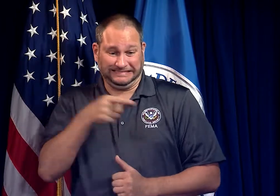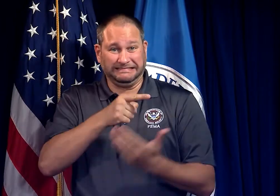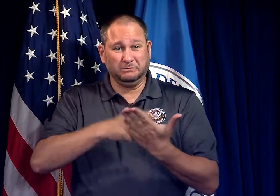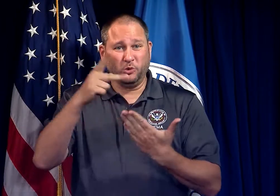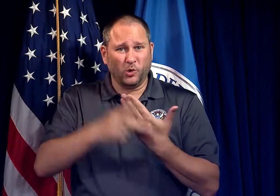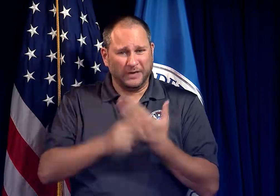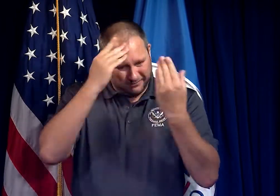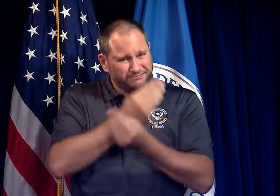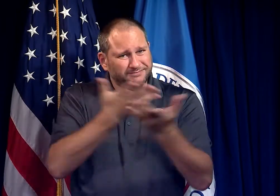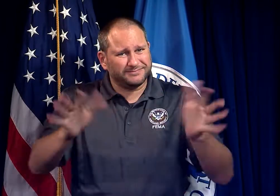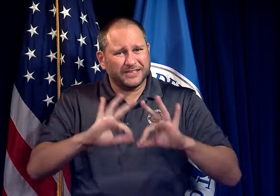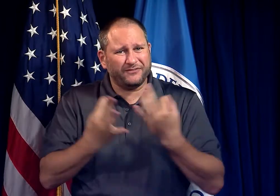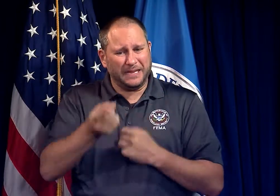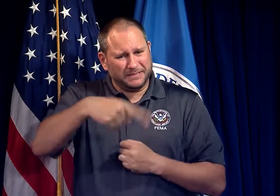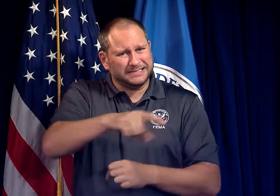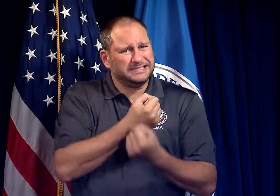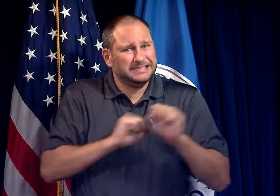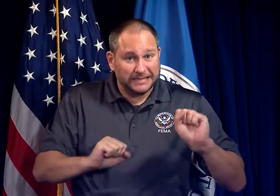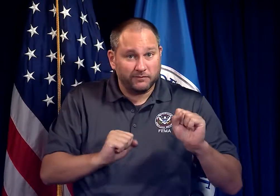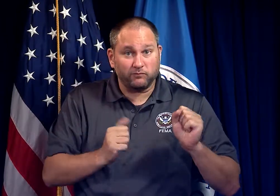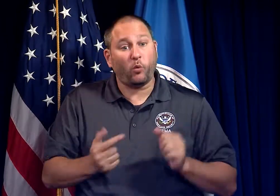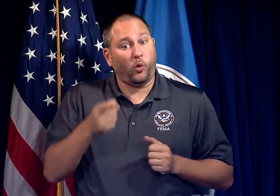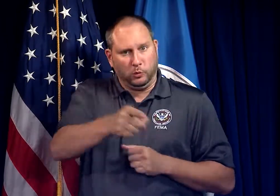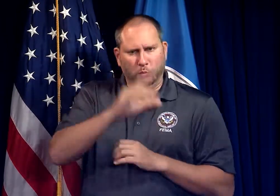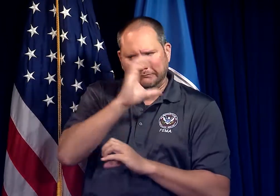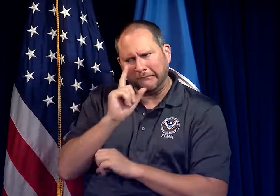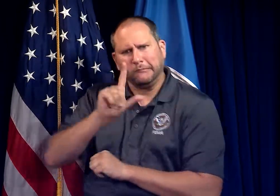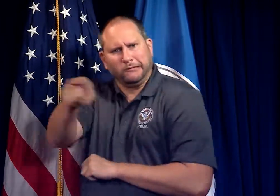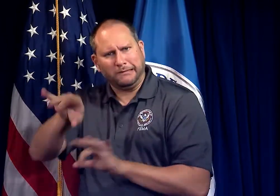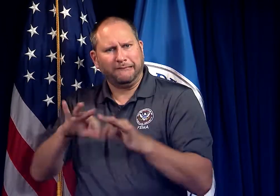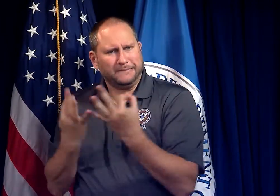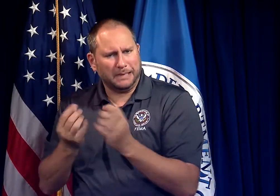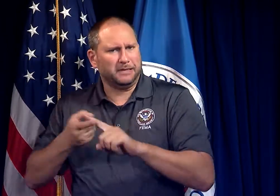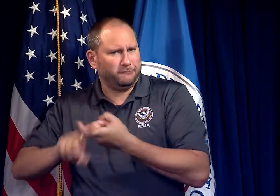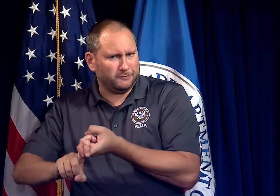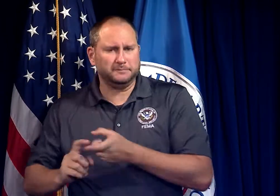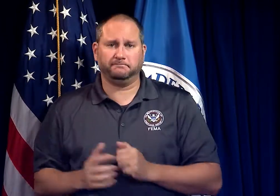to let family members know you are safe, or looking for them.